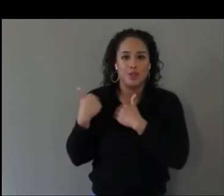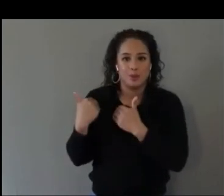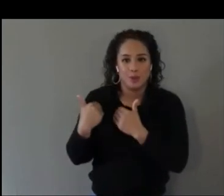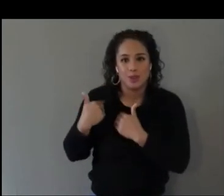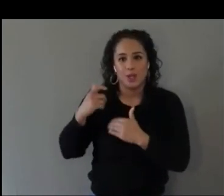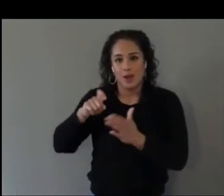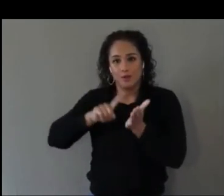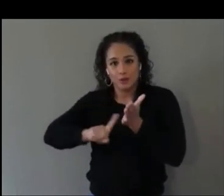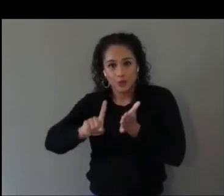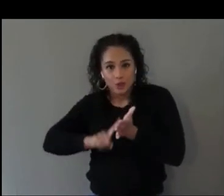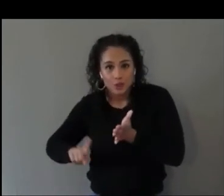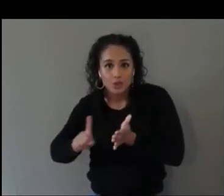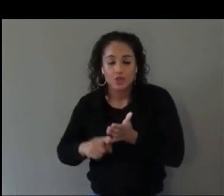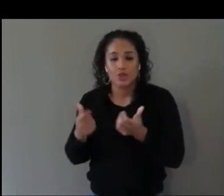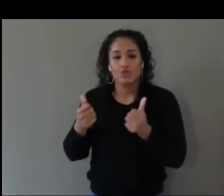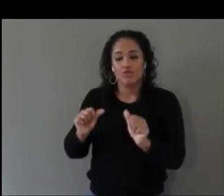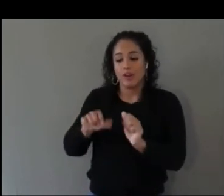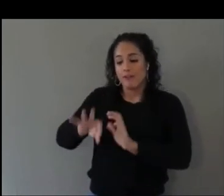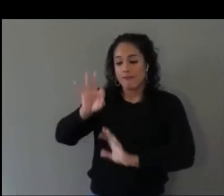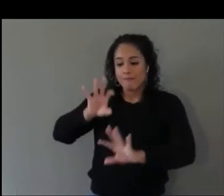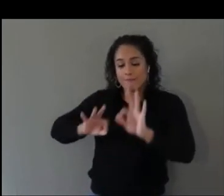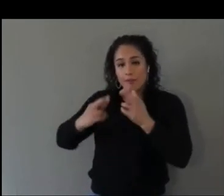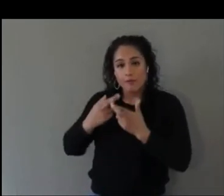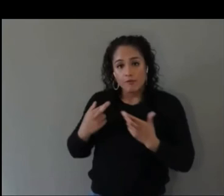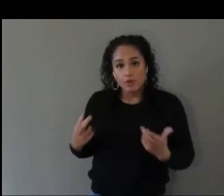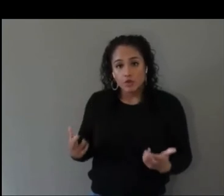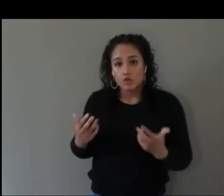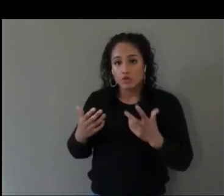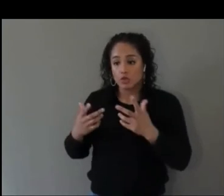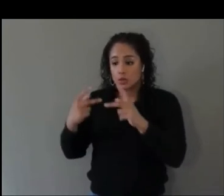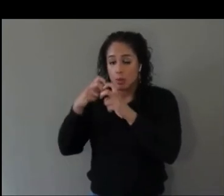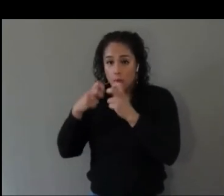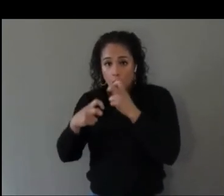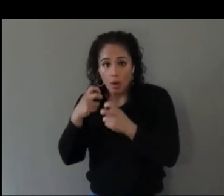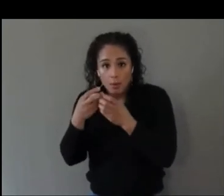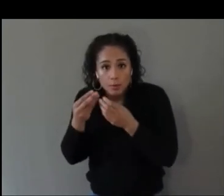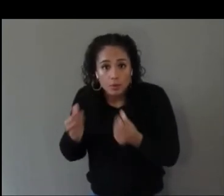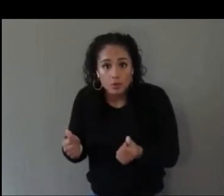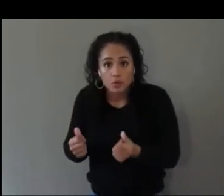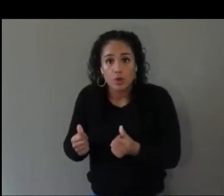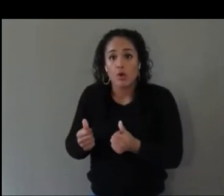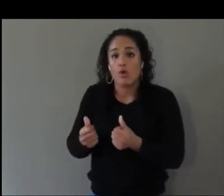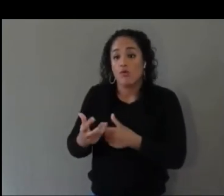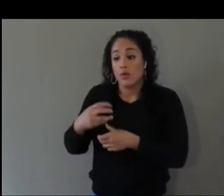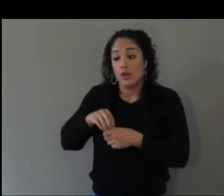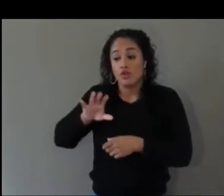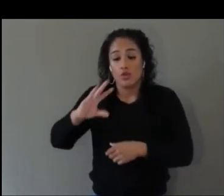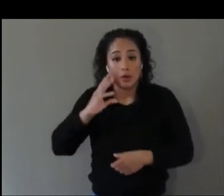try to find resources and try to solve the problem that you are trying to solve within your experience in the way you only you can uniquely solve.